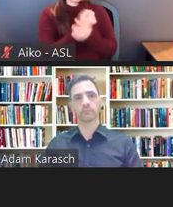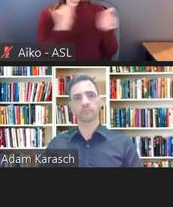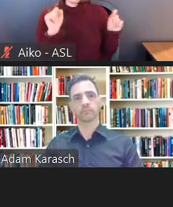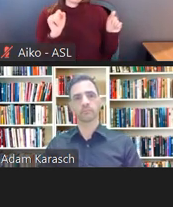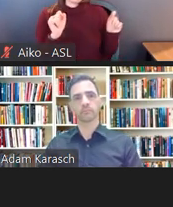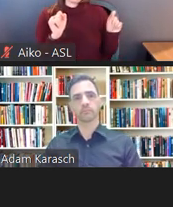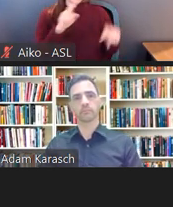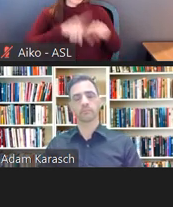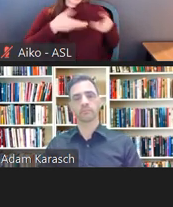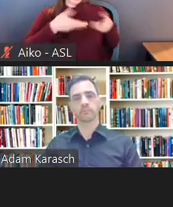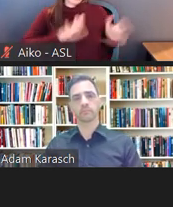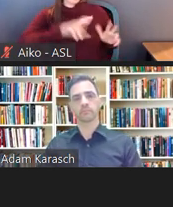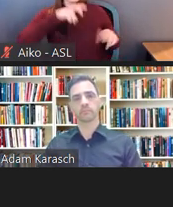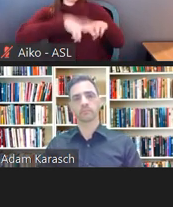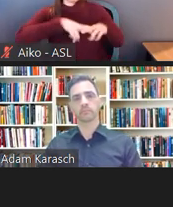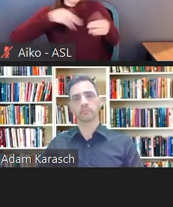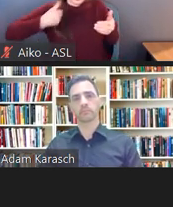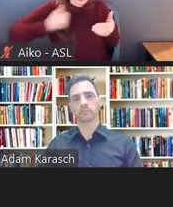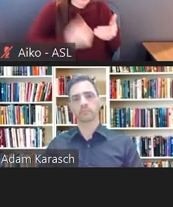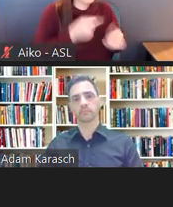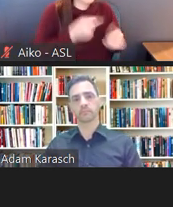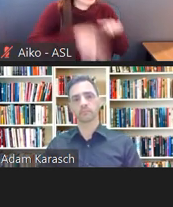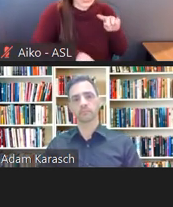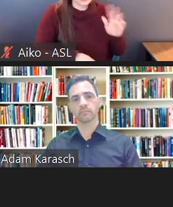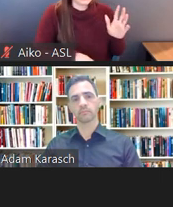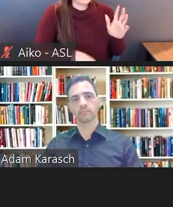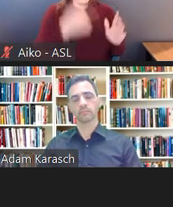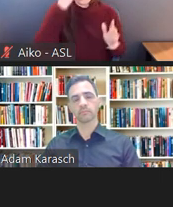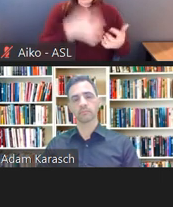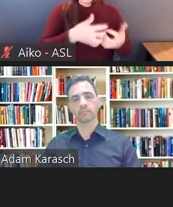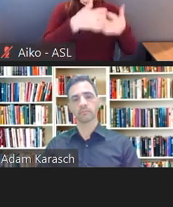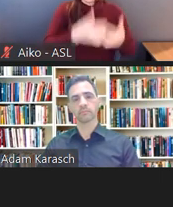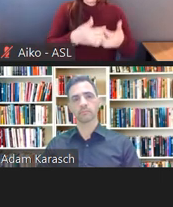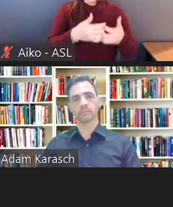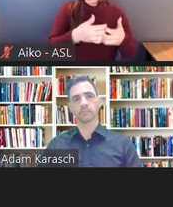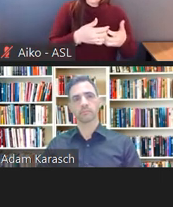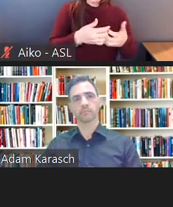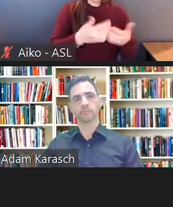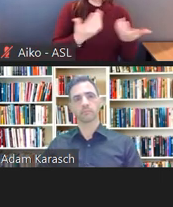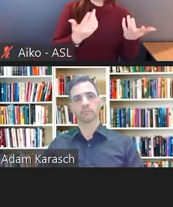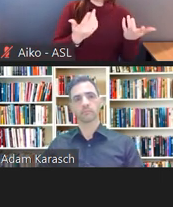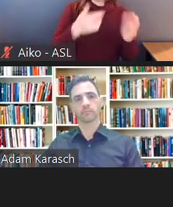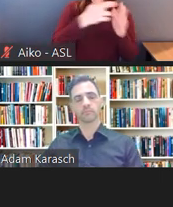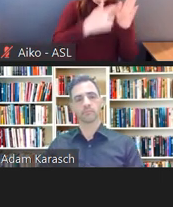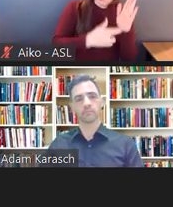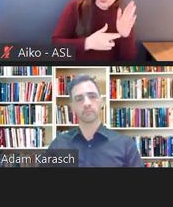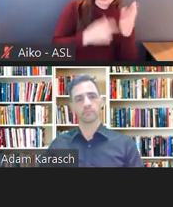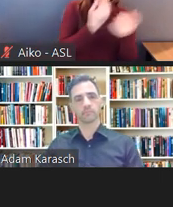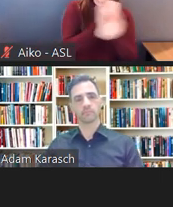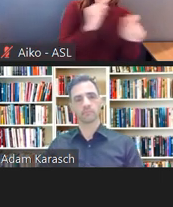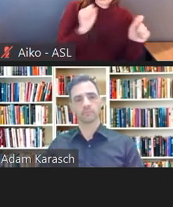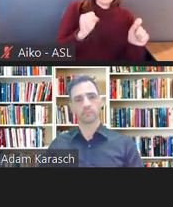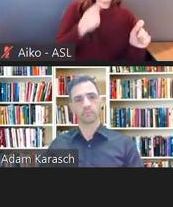The machine criteria safety measures are you need to be two feet away. That's not safe.